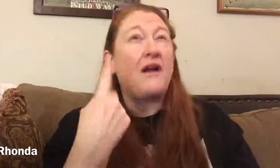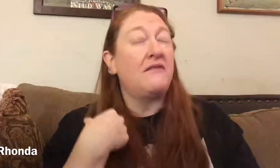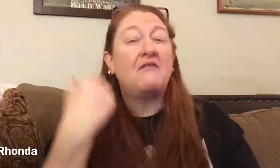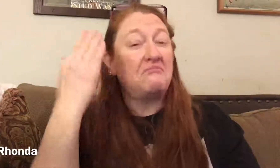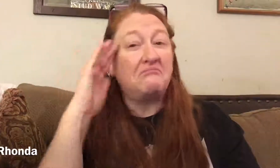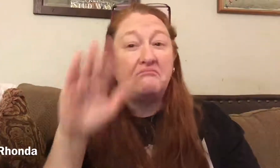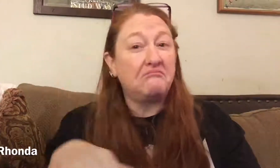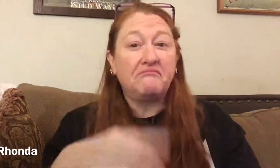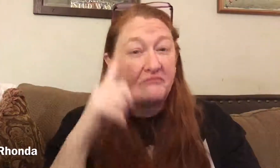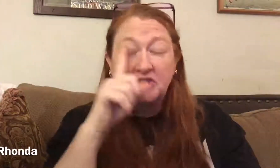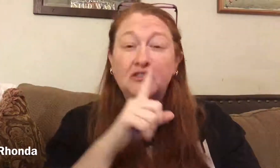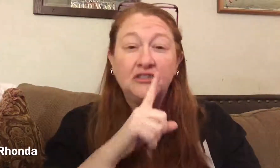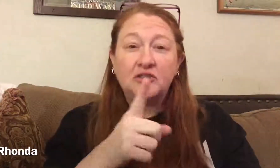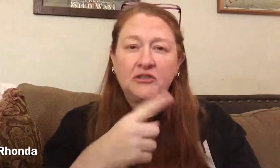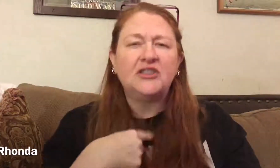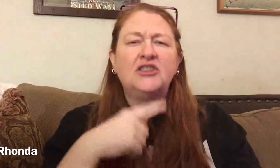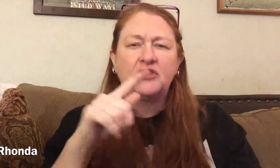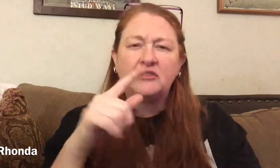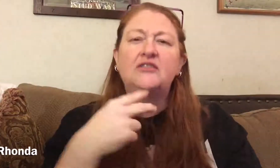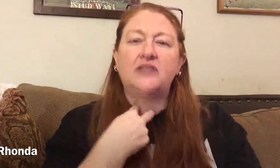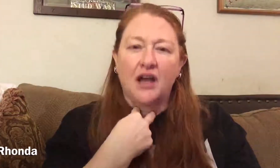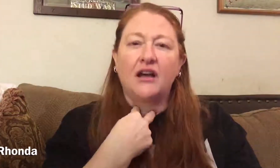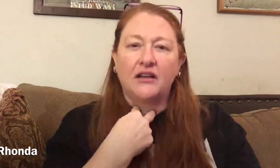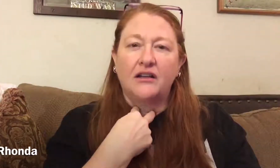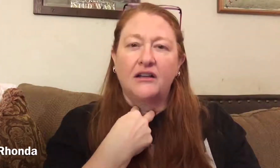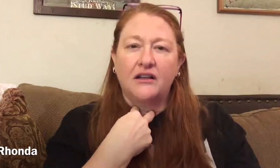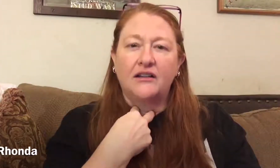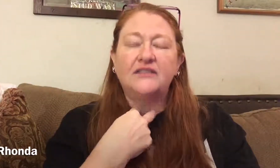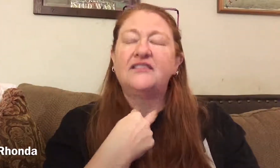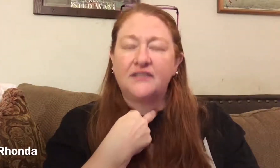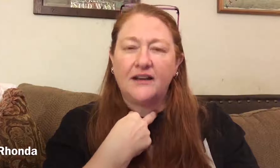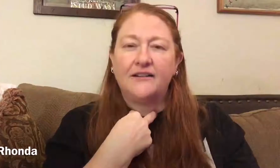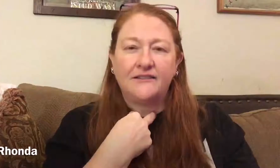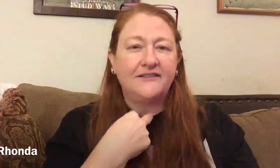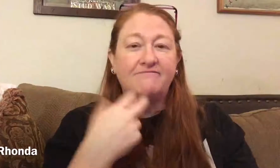but one thing for sure that I will be stuck or trapped...